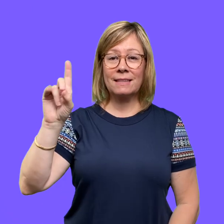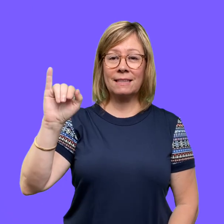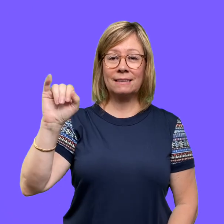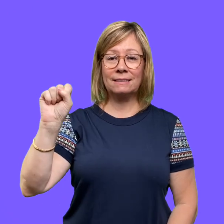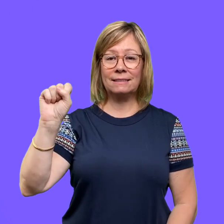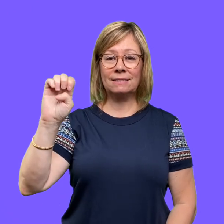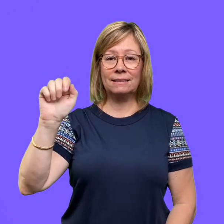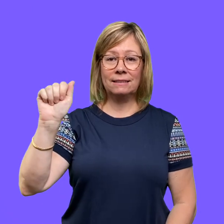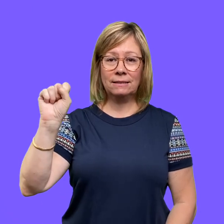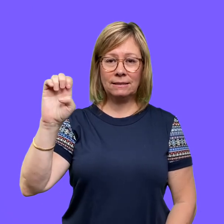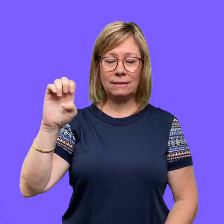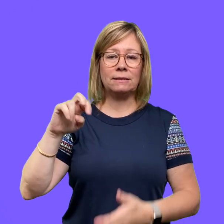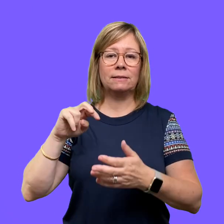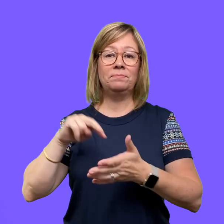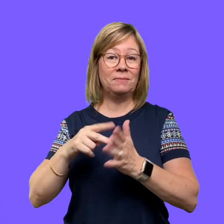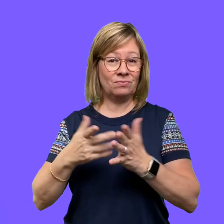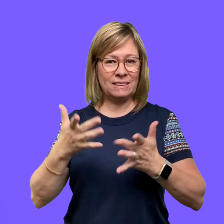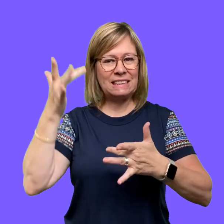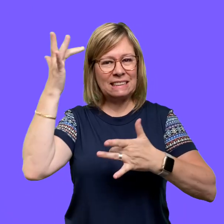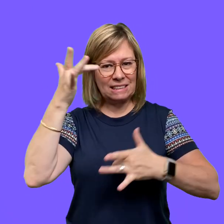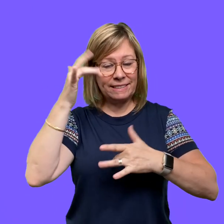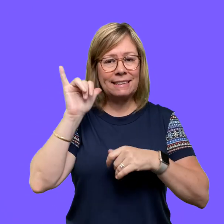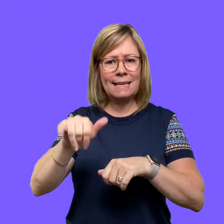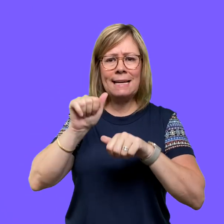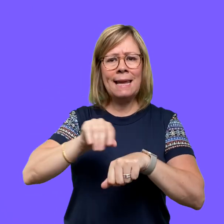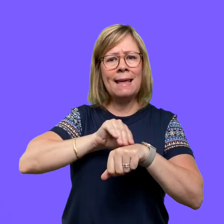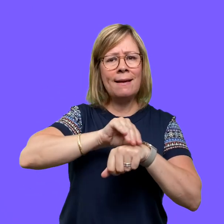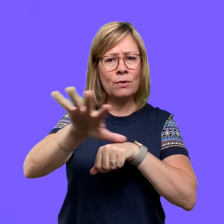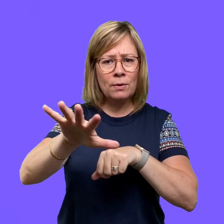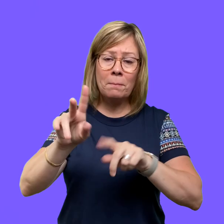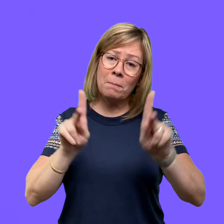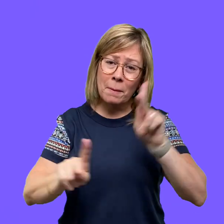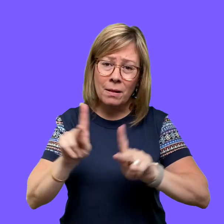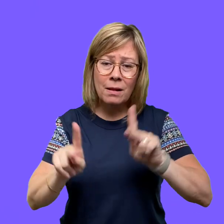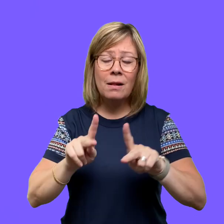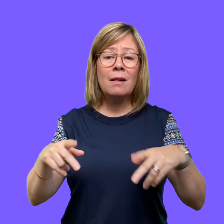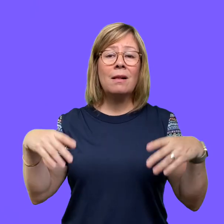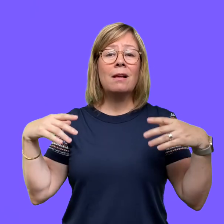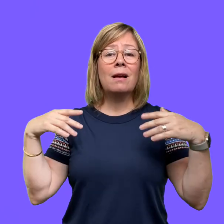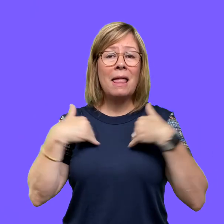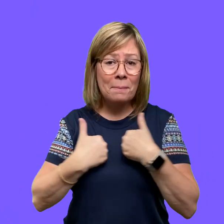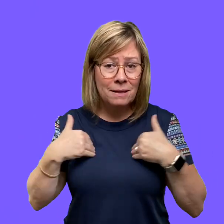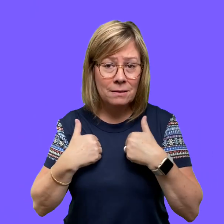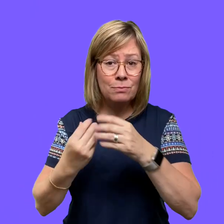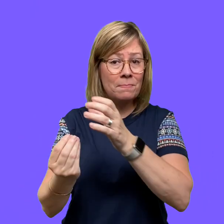Disease. This is a term that refers to an illness that can infect people, animals